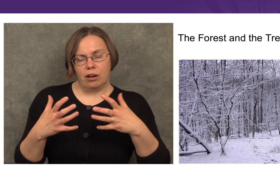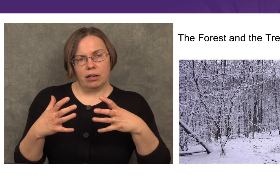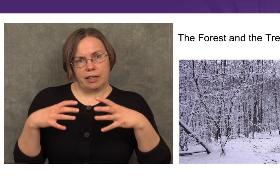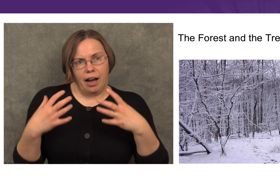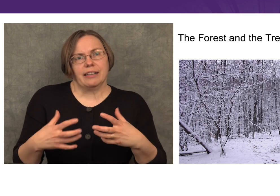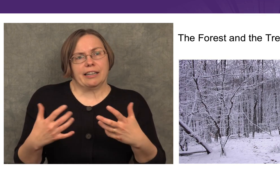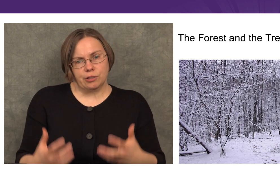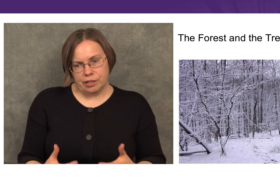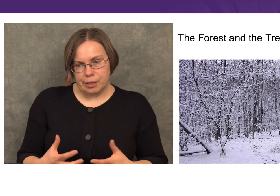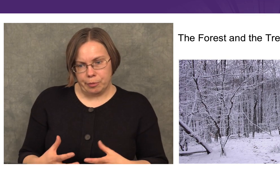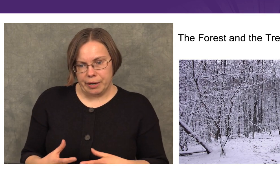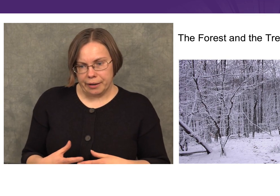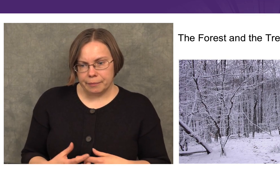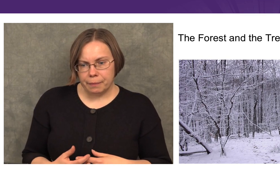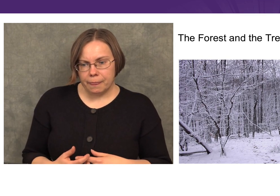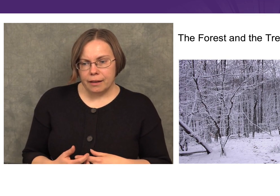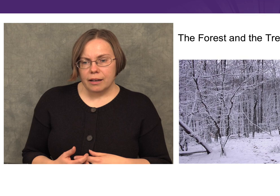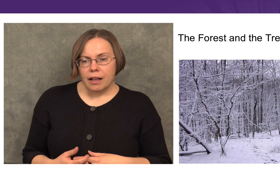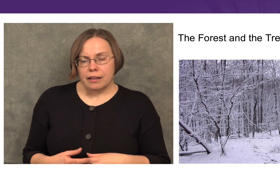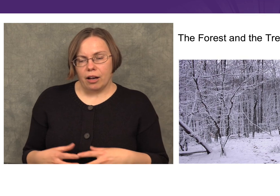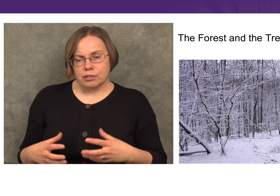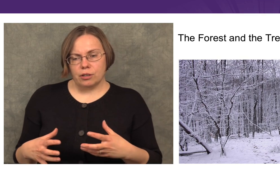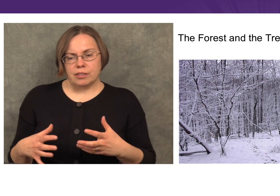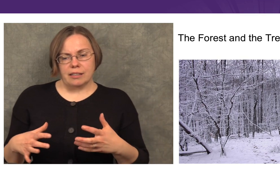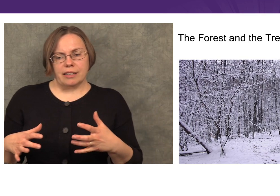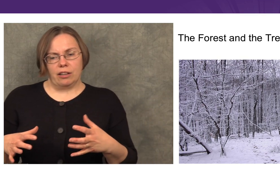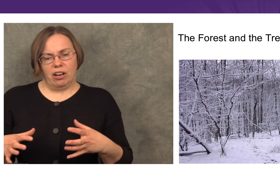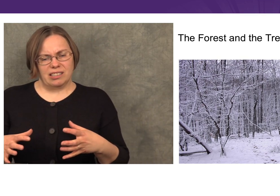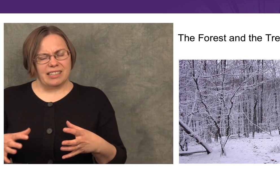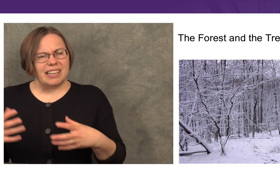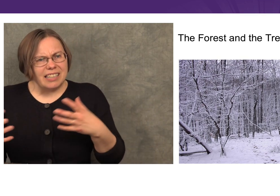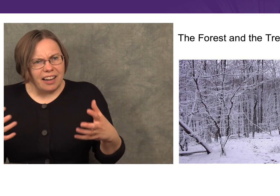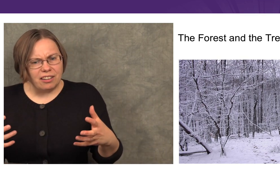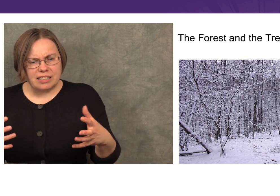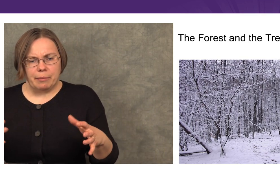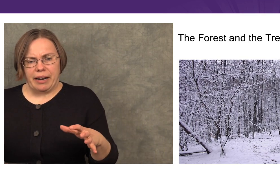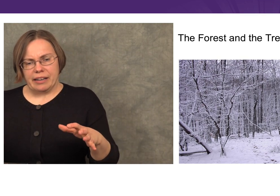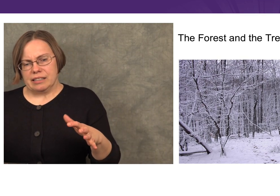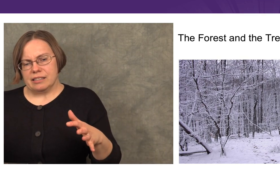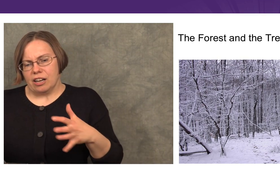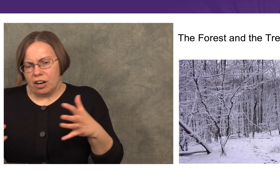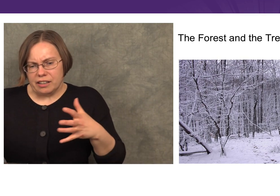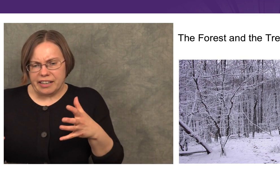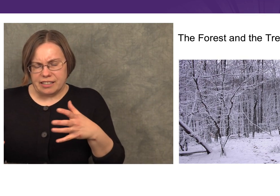than on the context or the deeper meaning. They also tend to get lost in details, they might get stuck on things